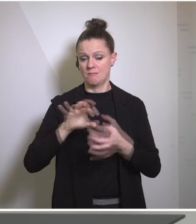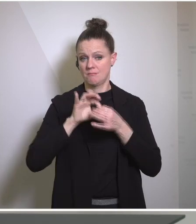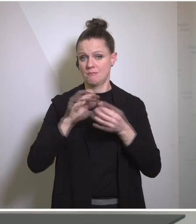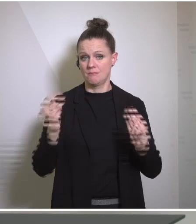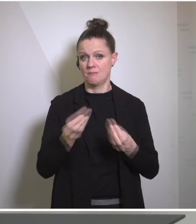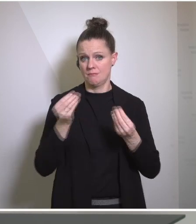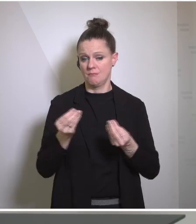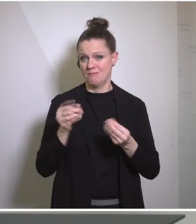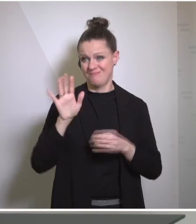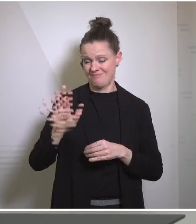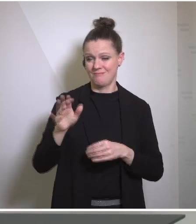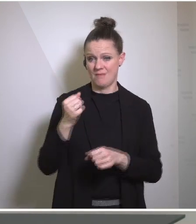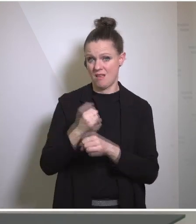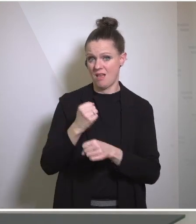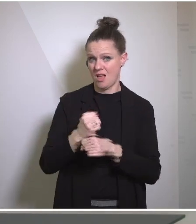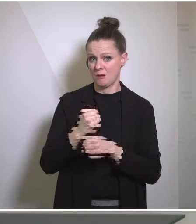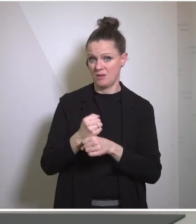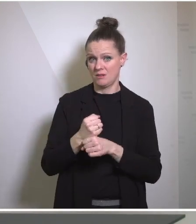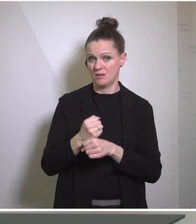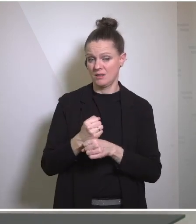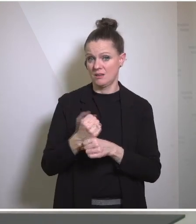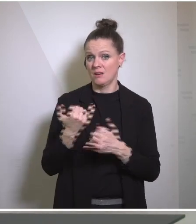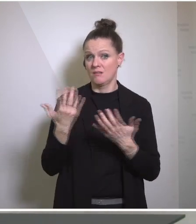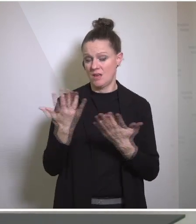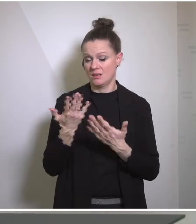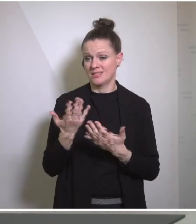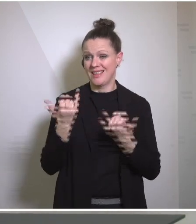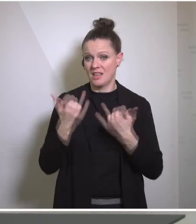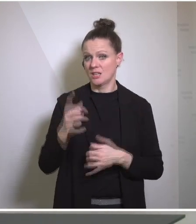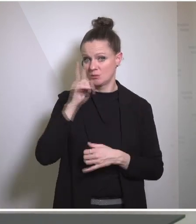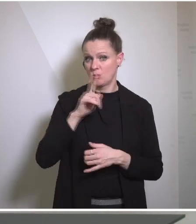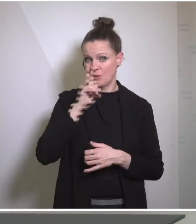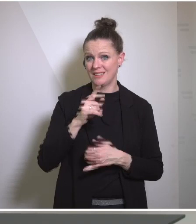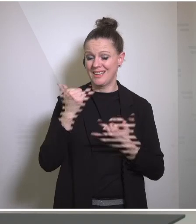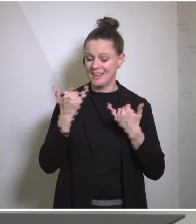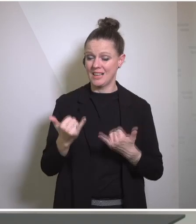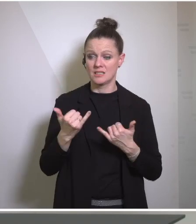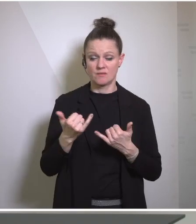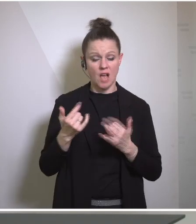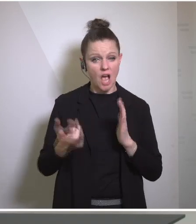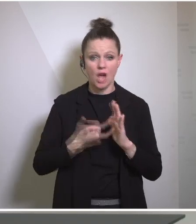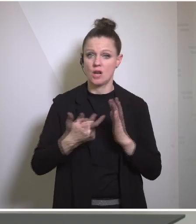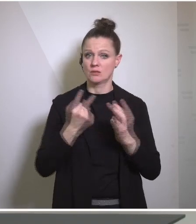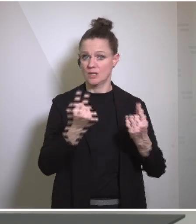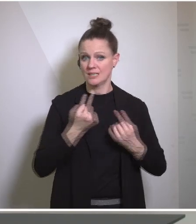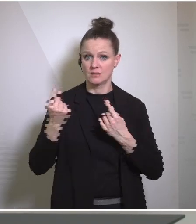IAEA is doing to try despite the very challenging circumstances to make sure that it's monitoring,